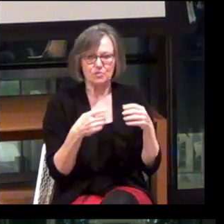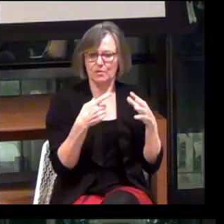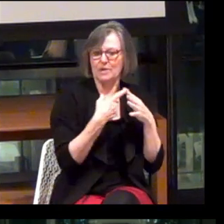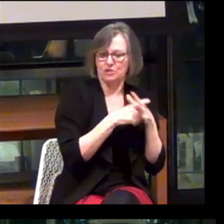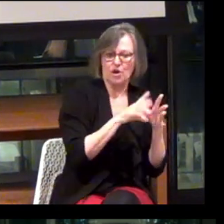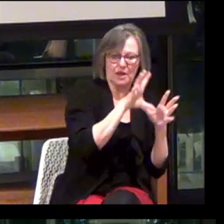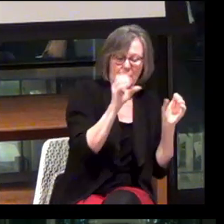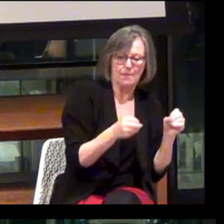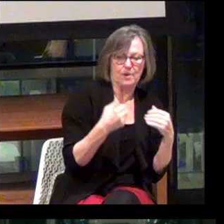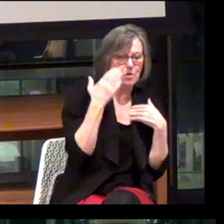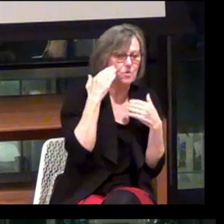We could have made so many different choices!